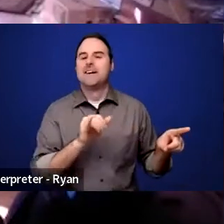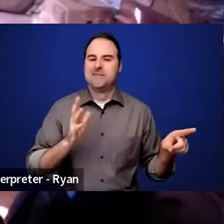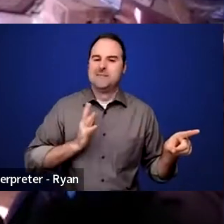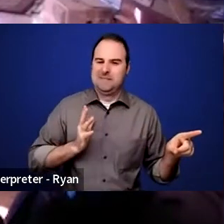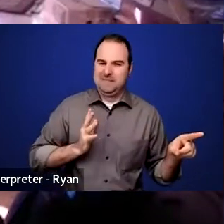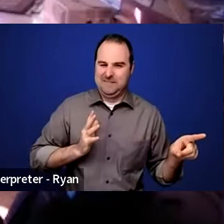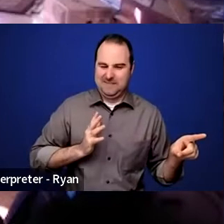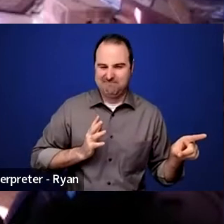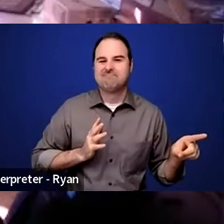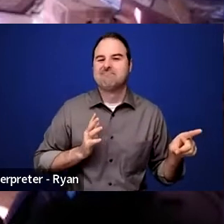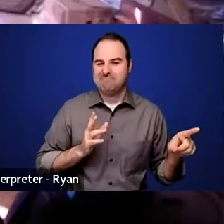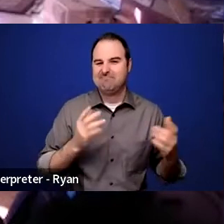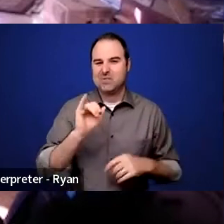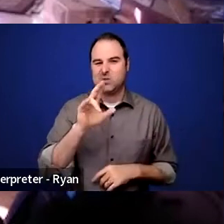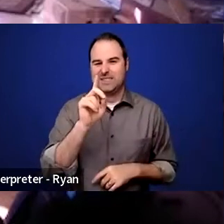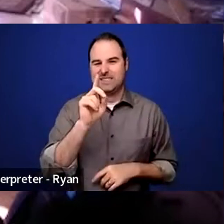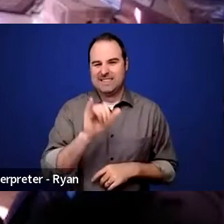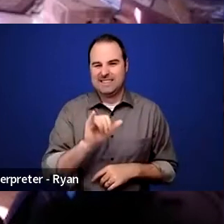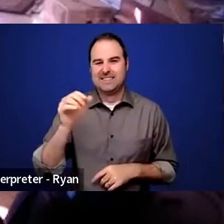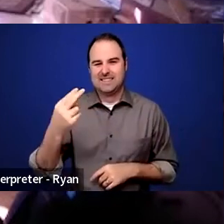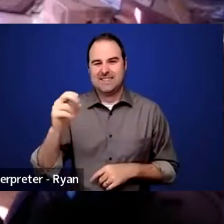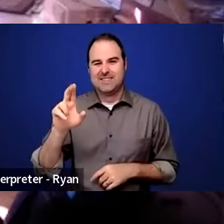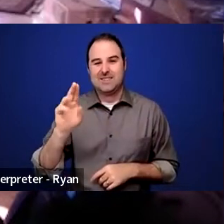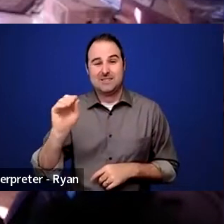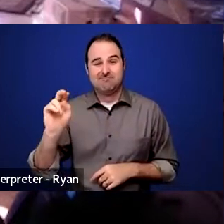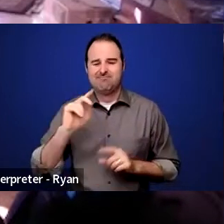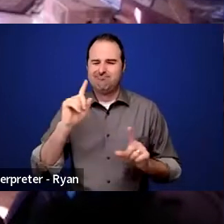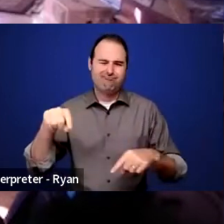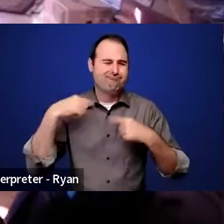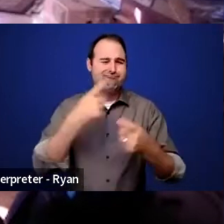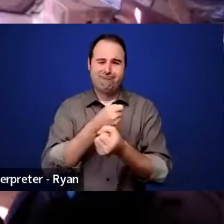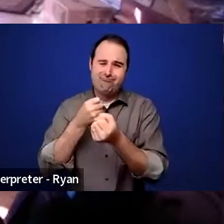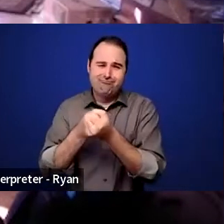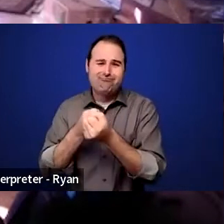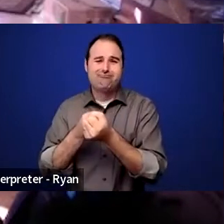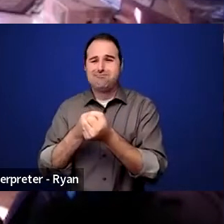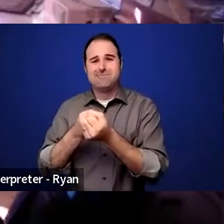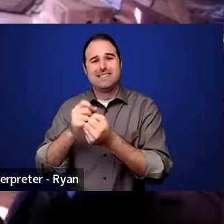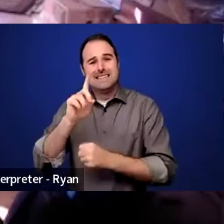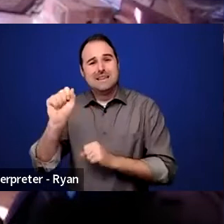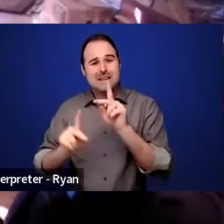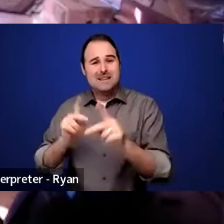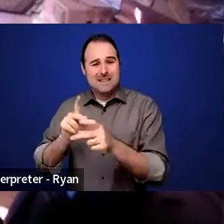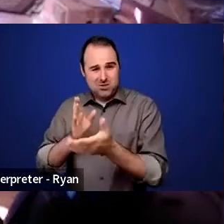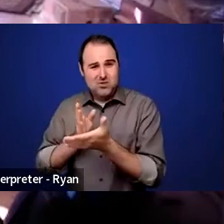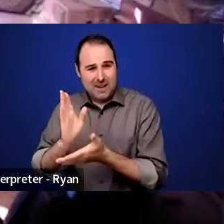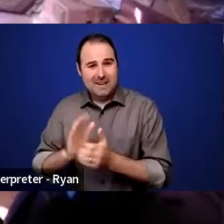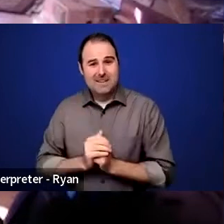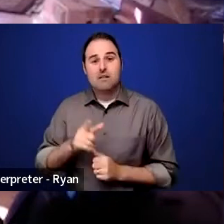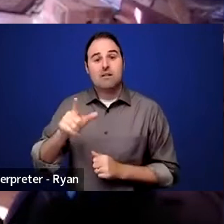Judy is a lifelong advocate for the rights of disabled people. She contracted polio in 1949 in Brooklyn, New York,